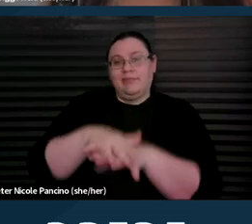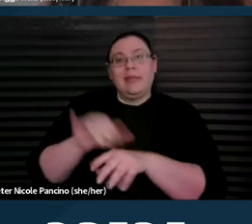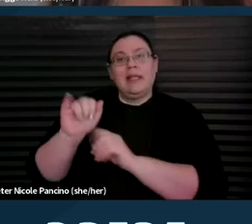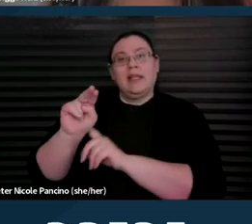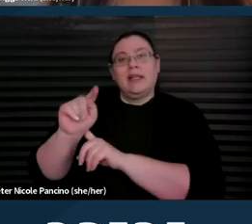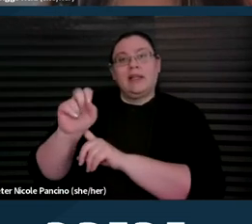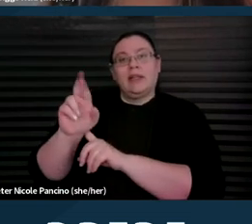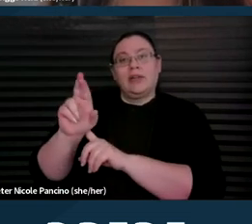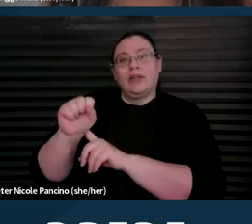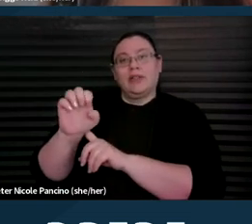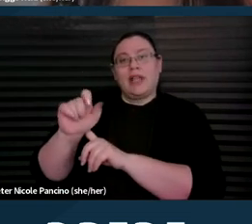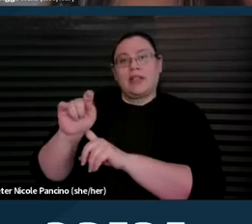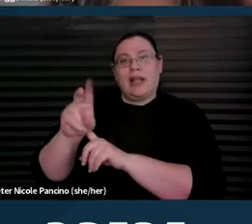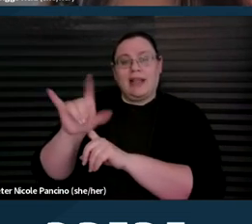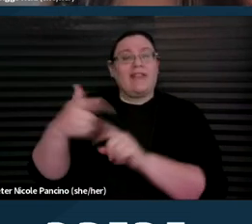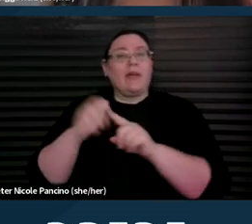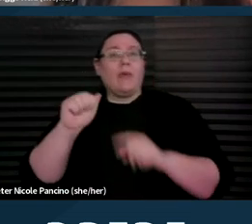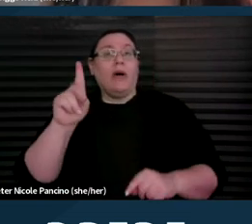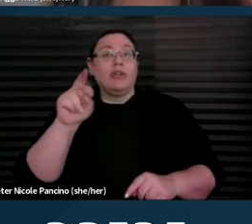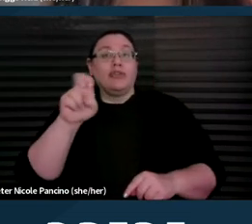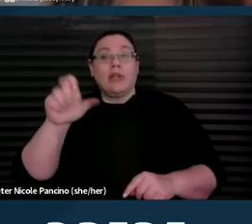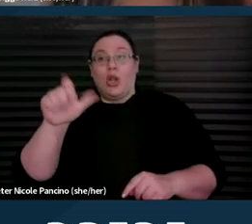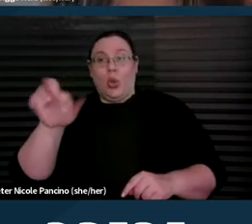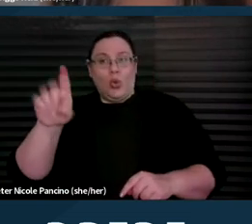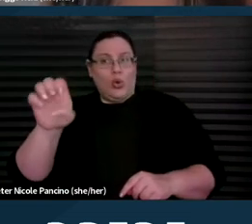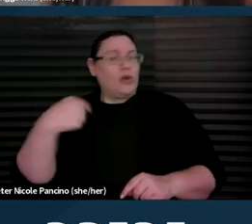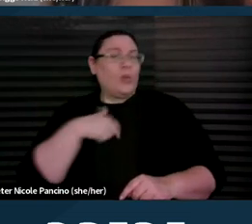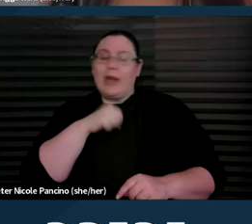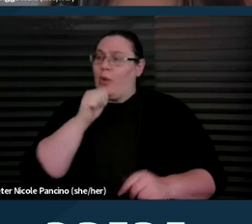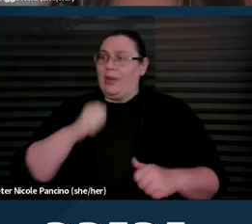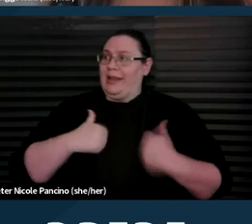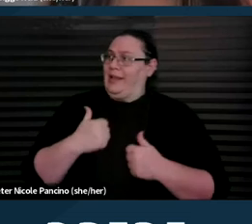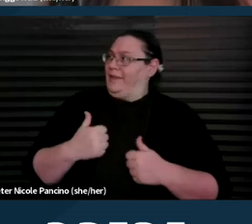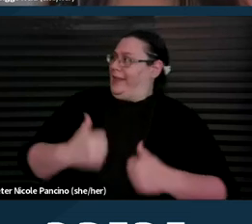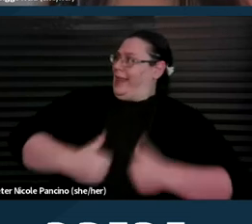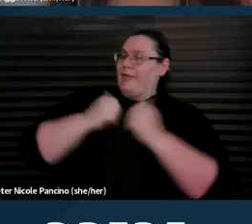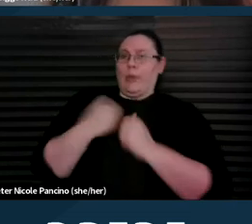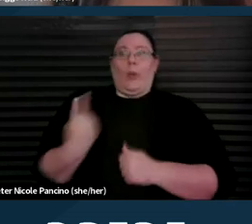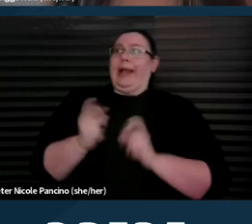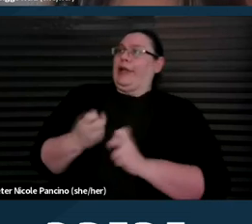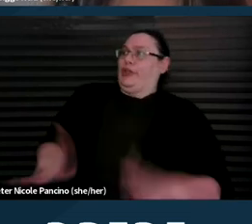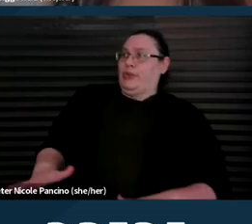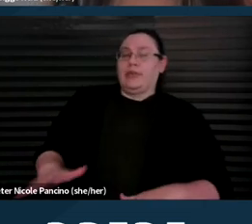In the words of Audre Lorde, "We do not live single-issue lives." So ableism coupled with white supremacy,